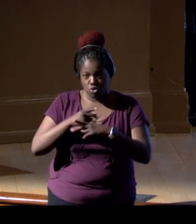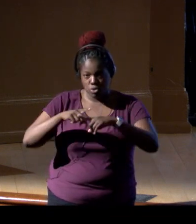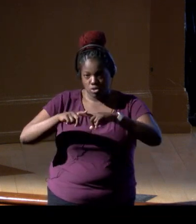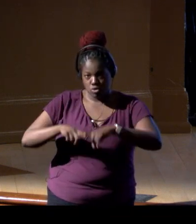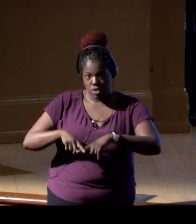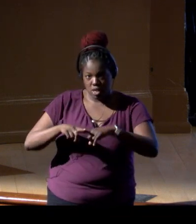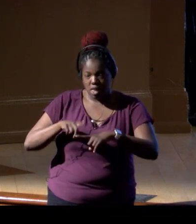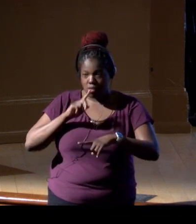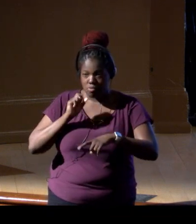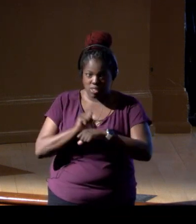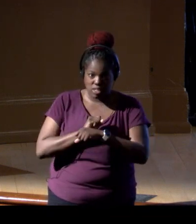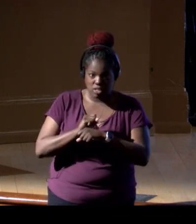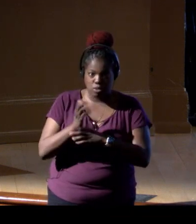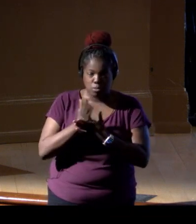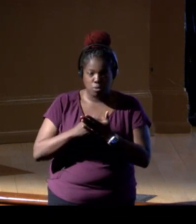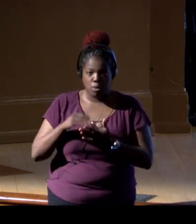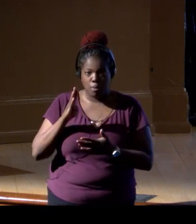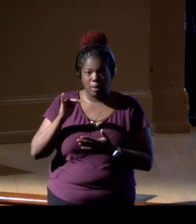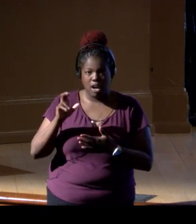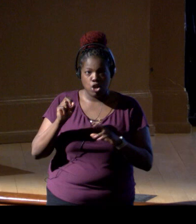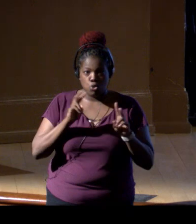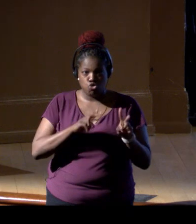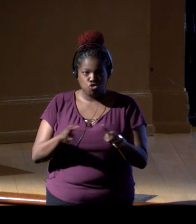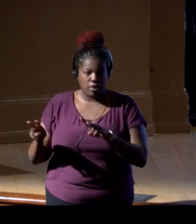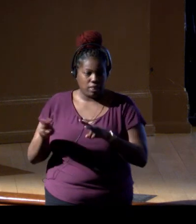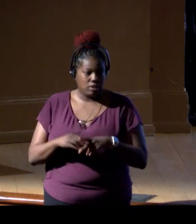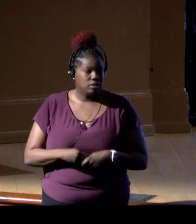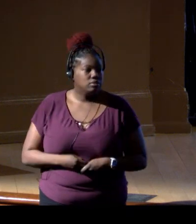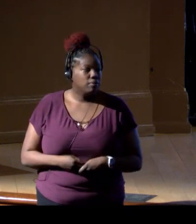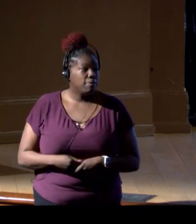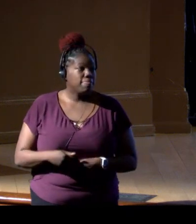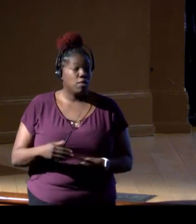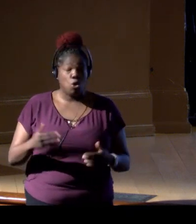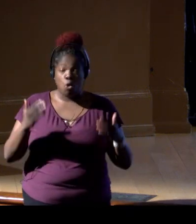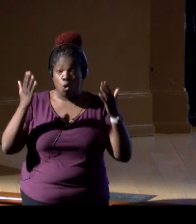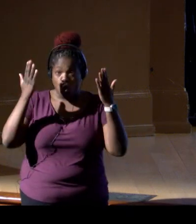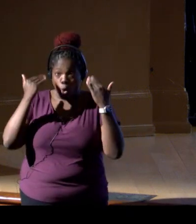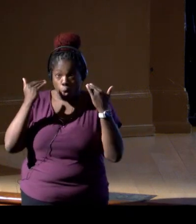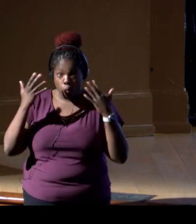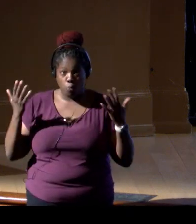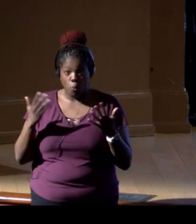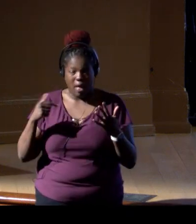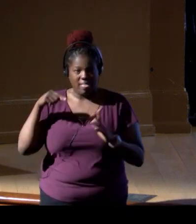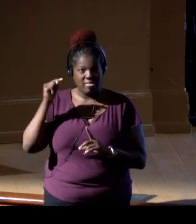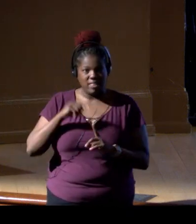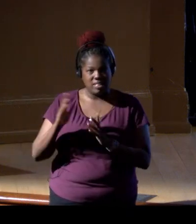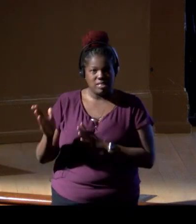actionable part of biosurveillance. So my hope is that this plan will codify the use of eDNA